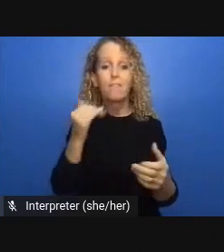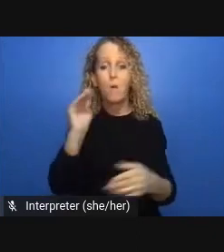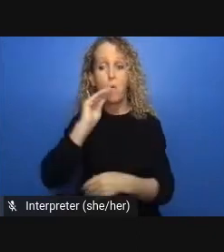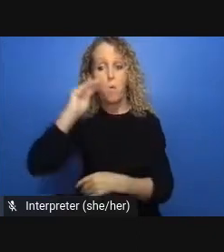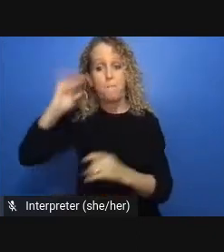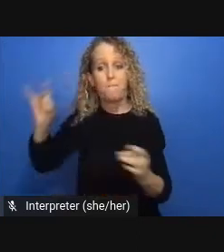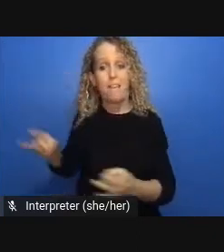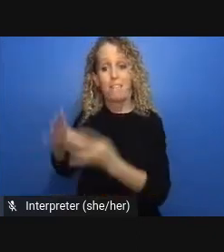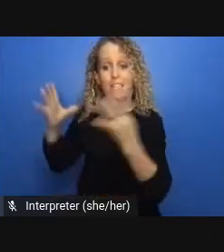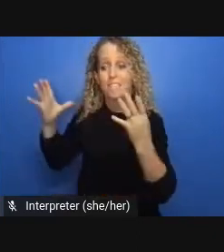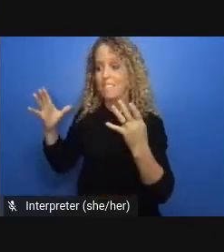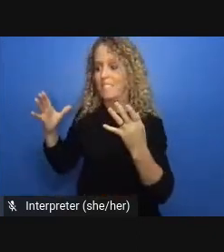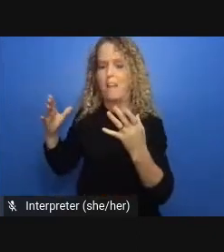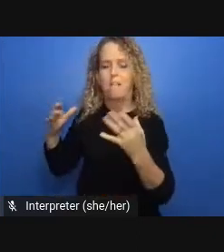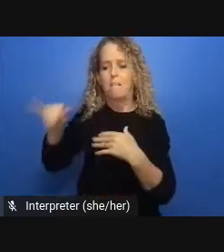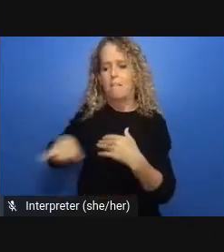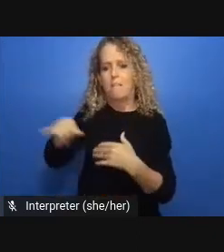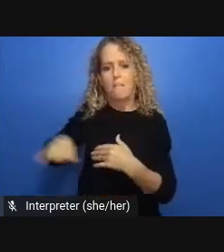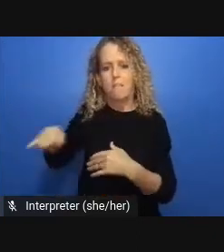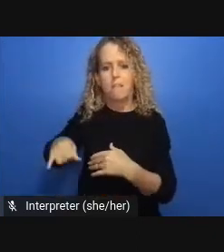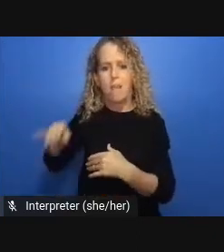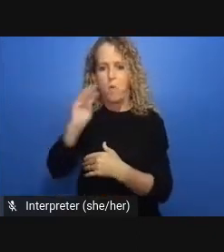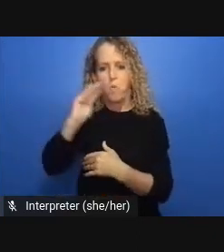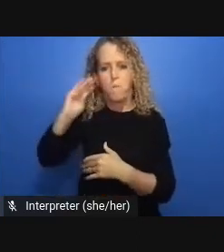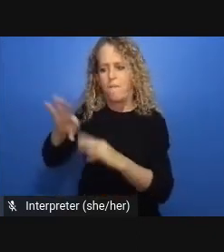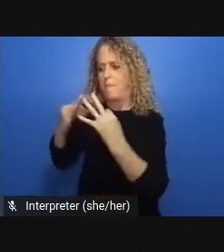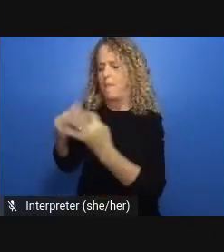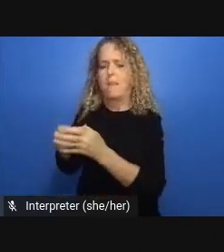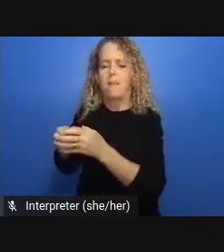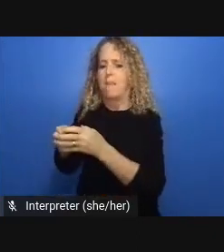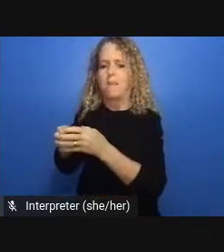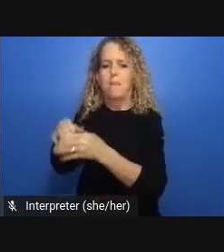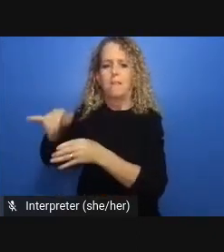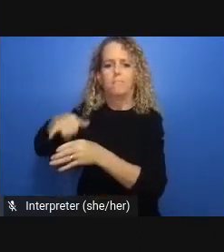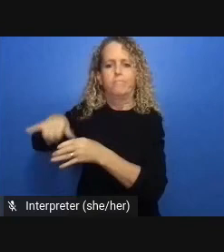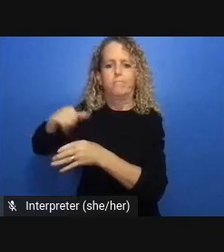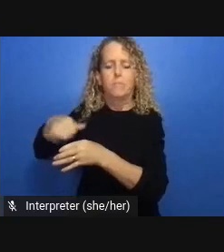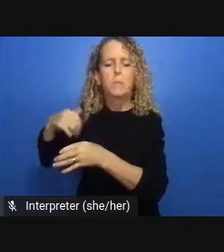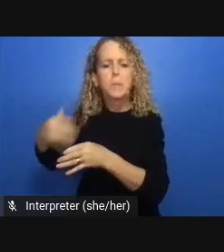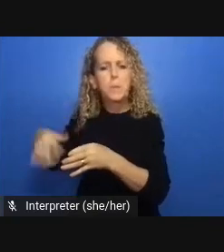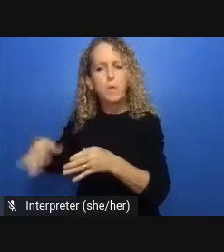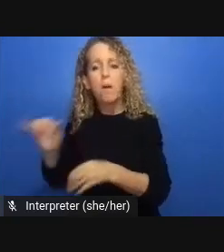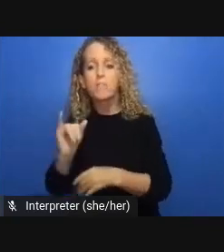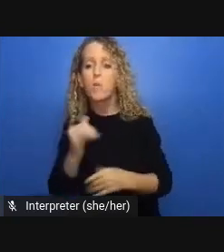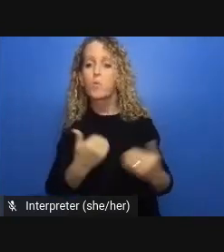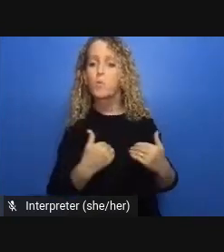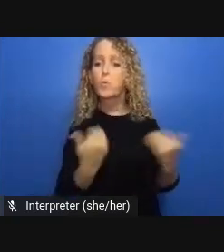resources and we also noted that inequitable access to resources is really not a pandemic